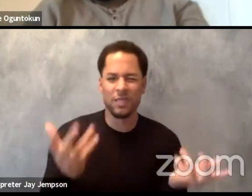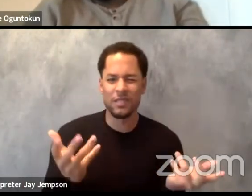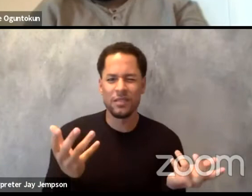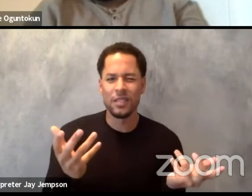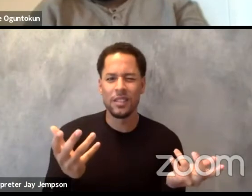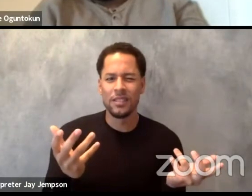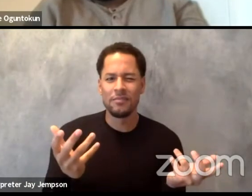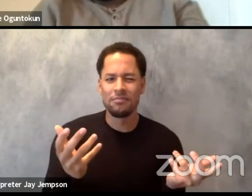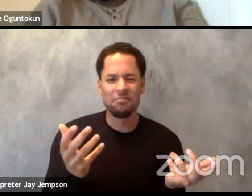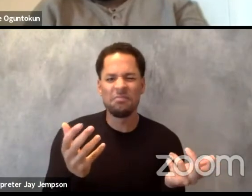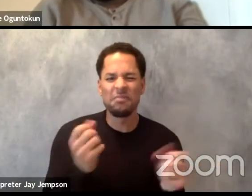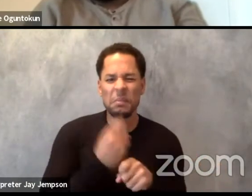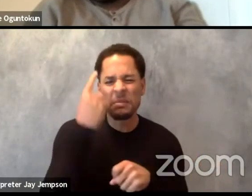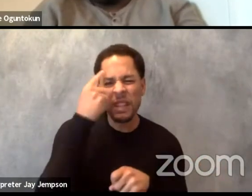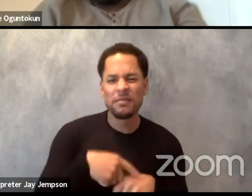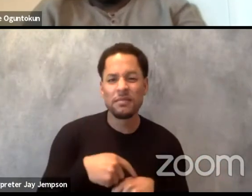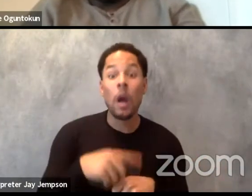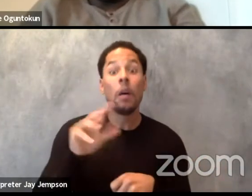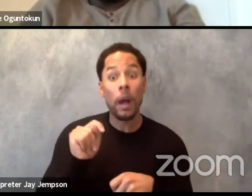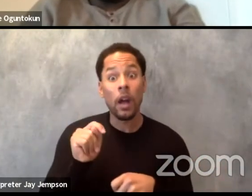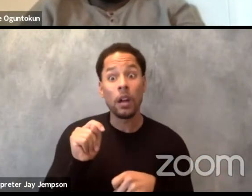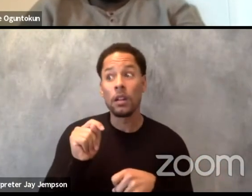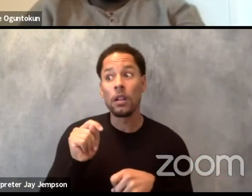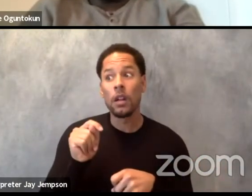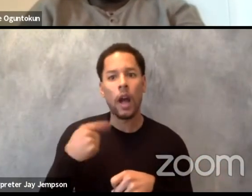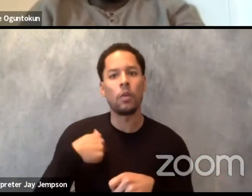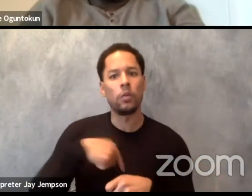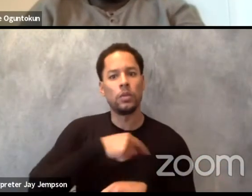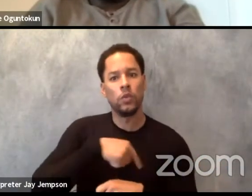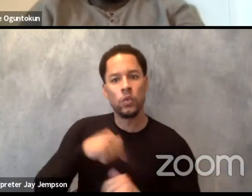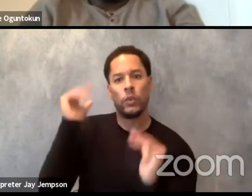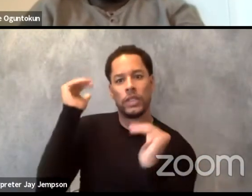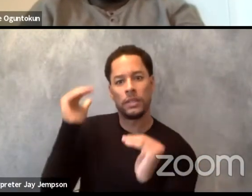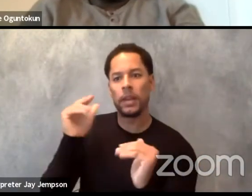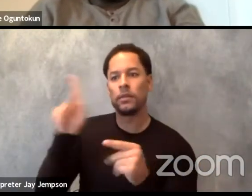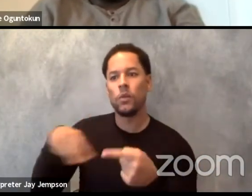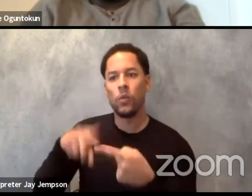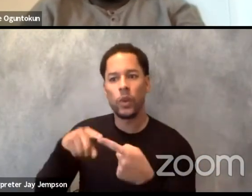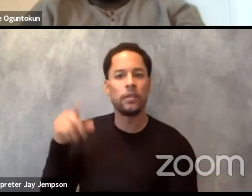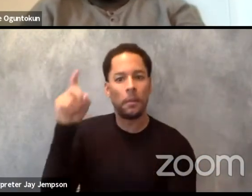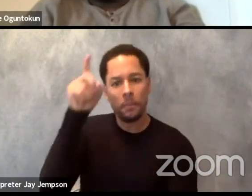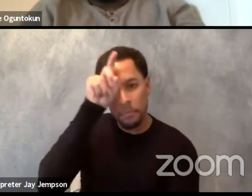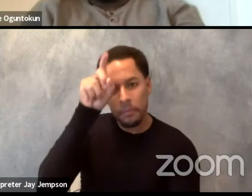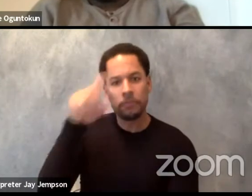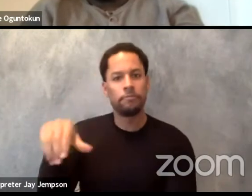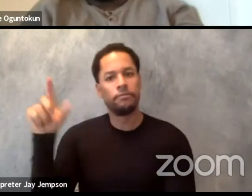Our places are charged and the work by people like myself and like others in the panel today